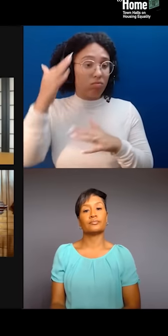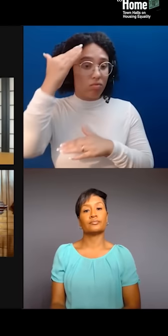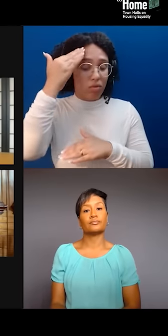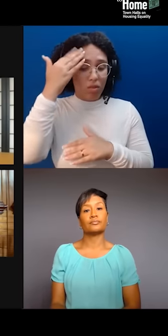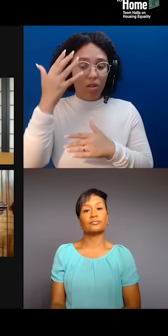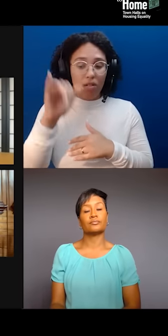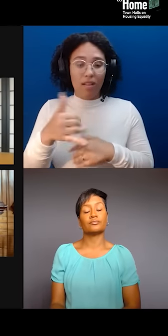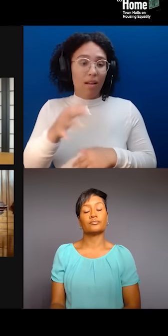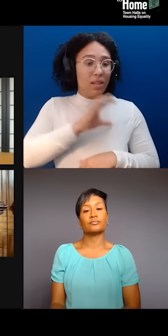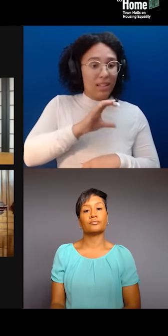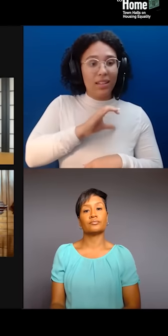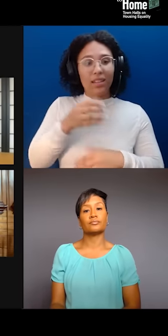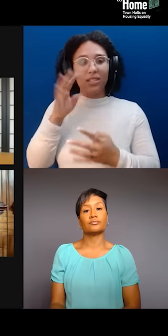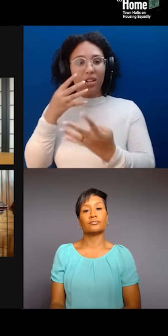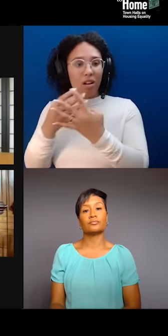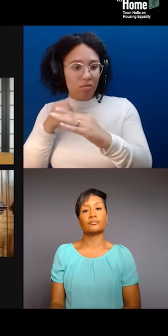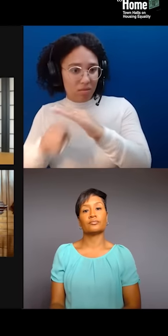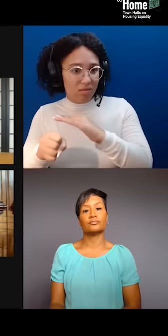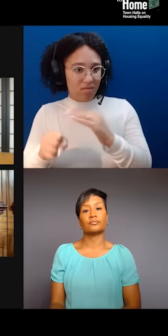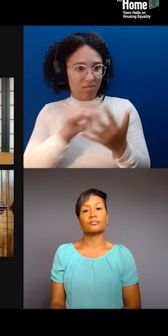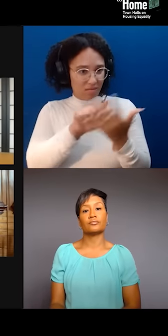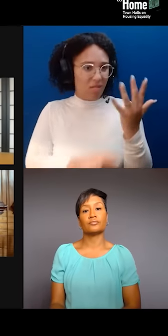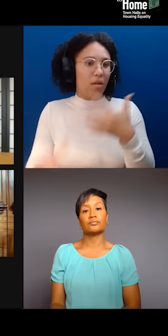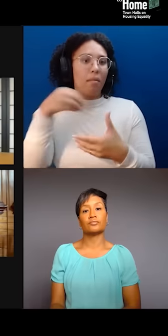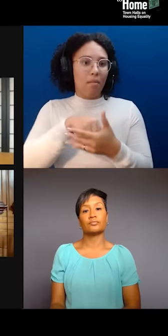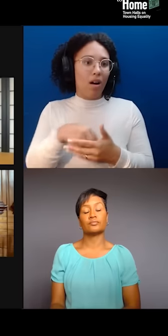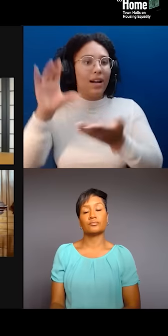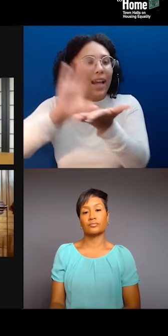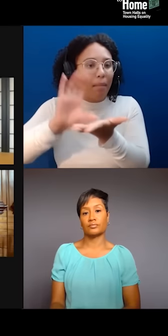That help make capitalism function, right? Like, it's structural. We all know that.